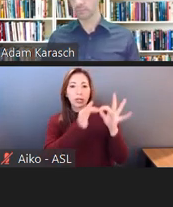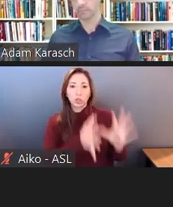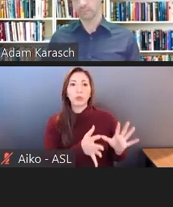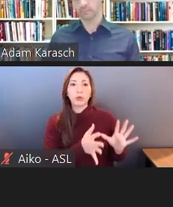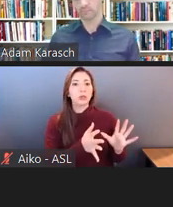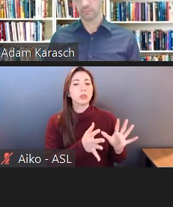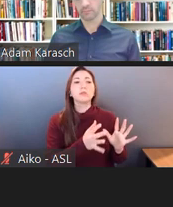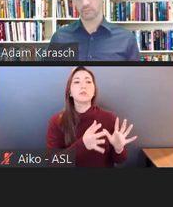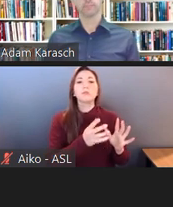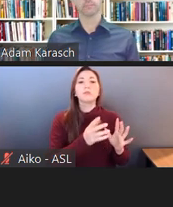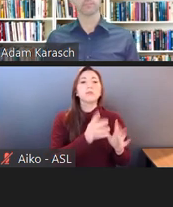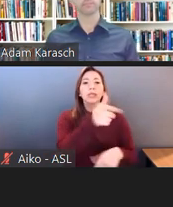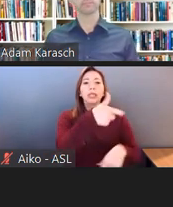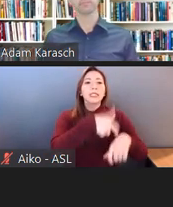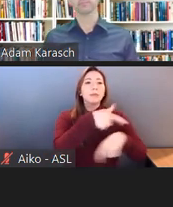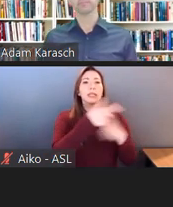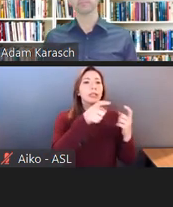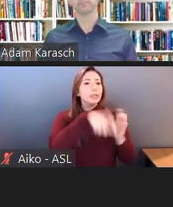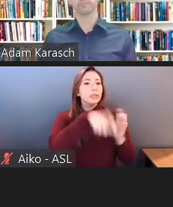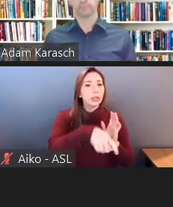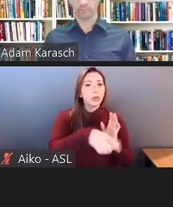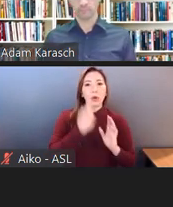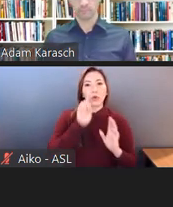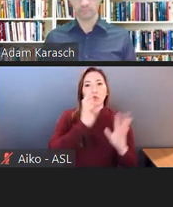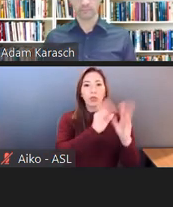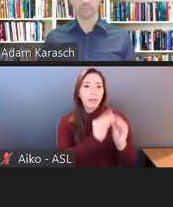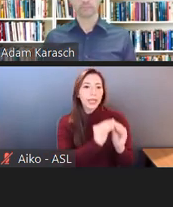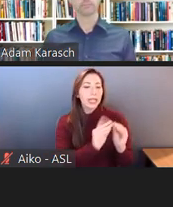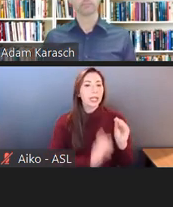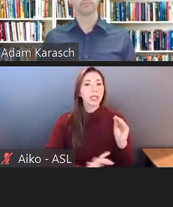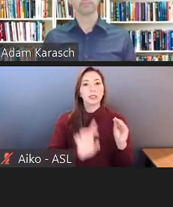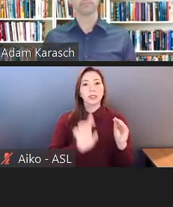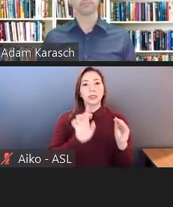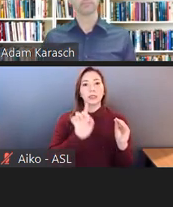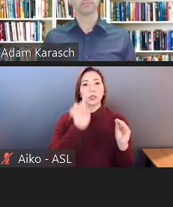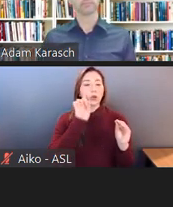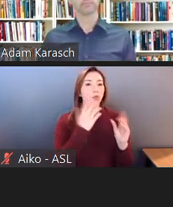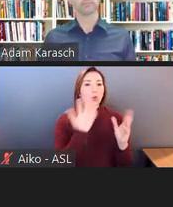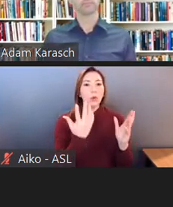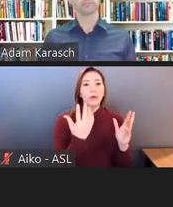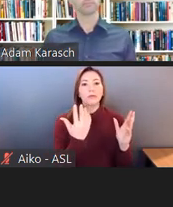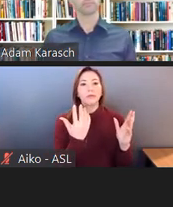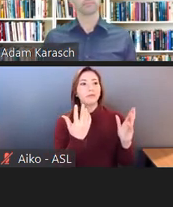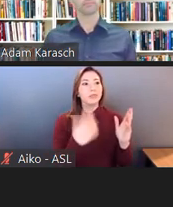he wanted for meetings and video content as well as CART.